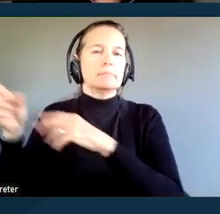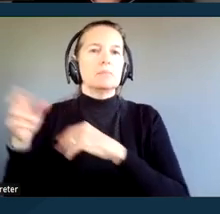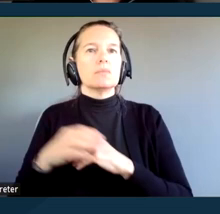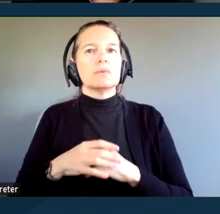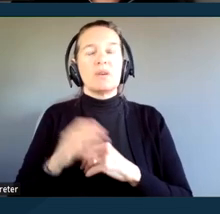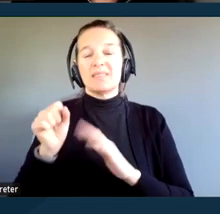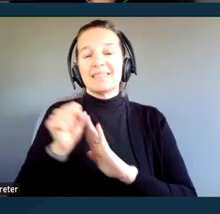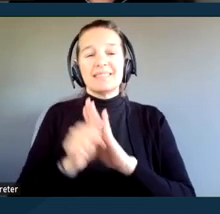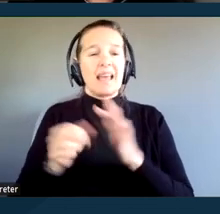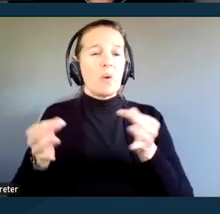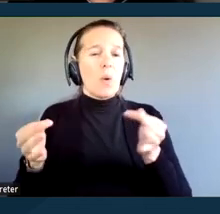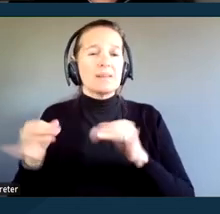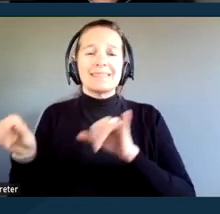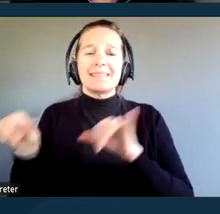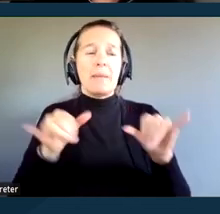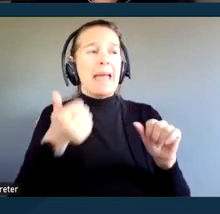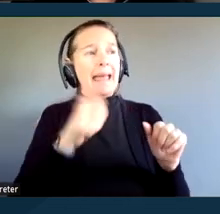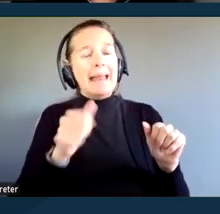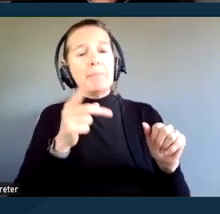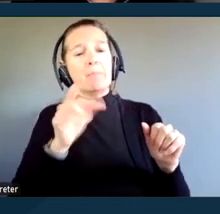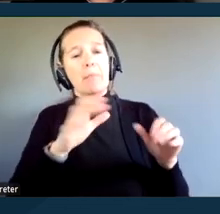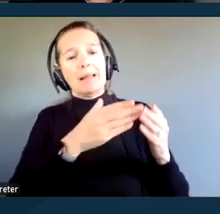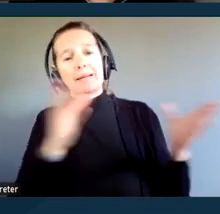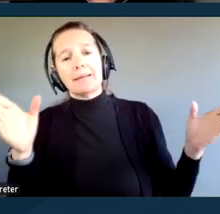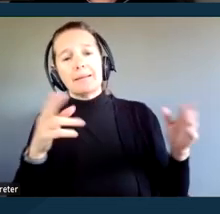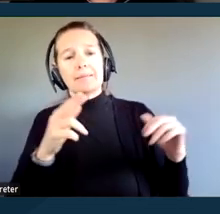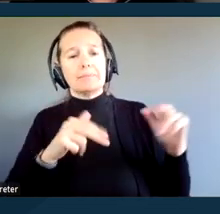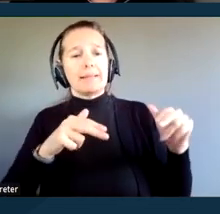that is a public entity, is required to operate its services, programs,